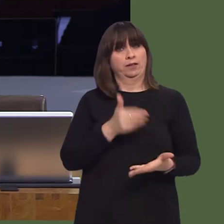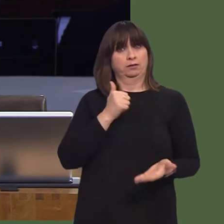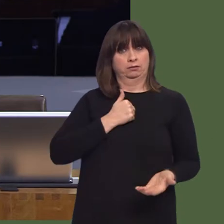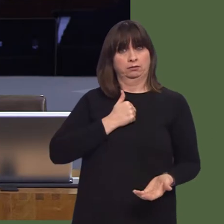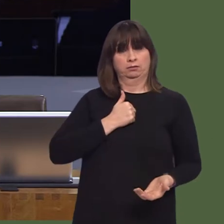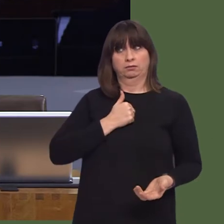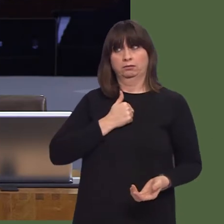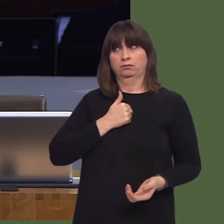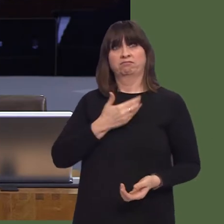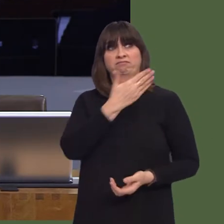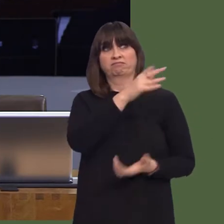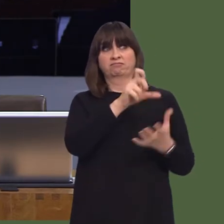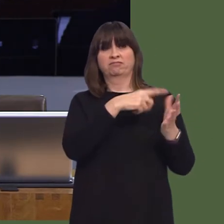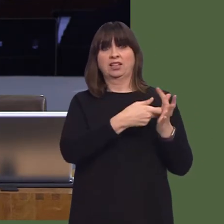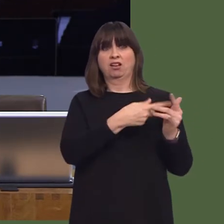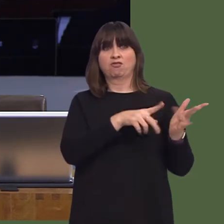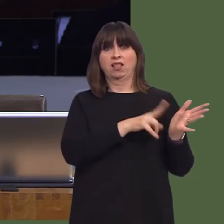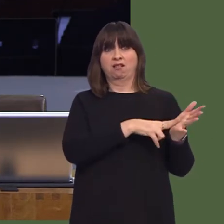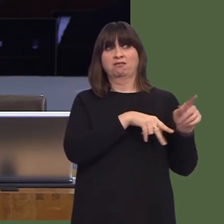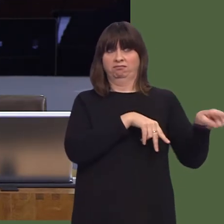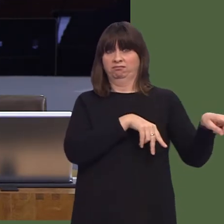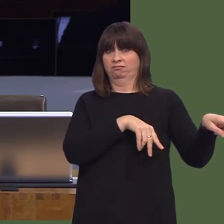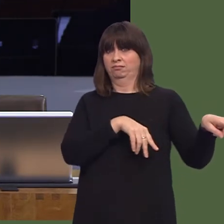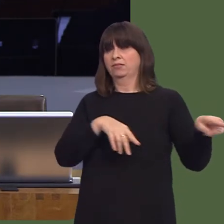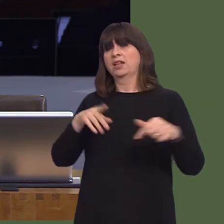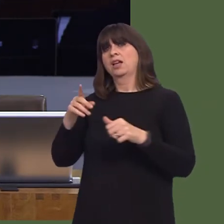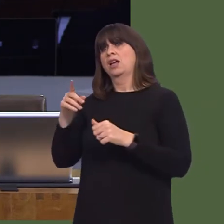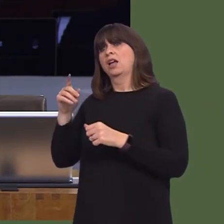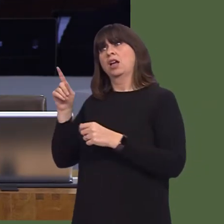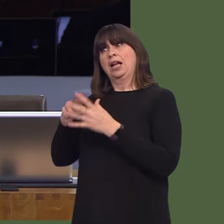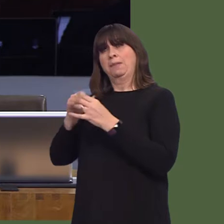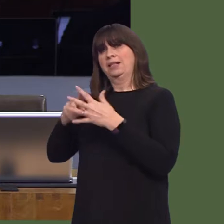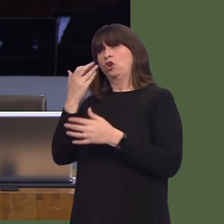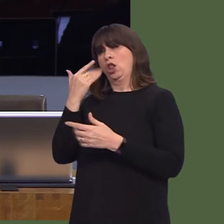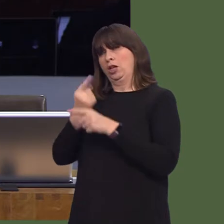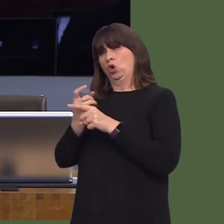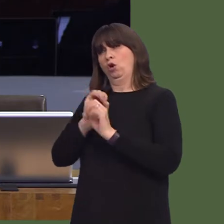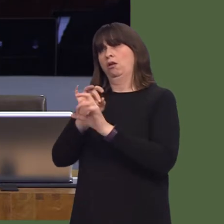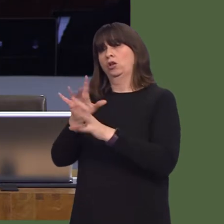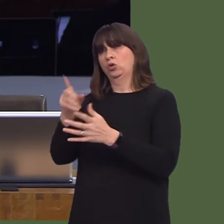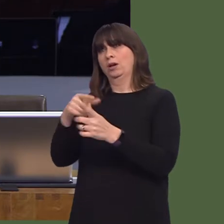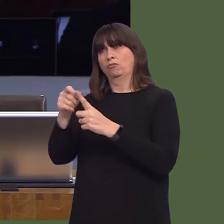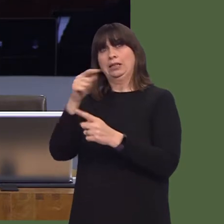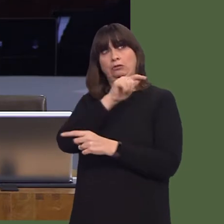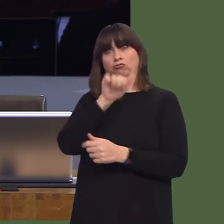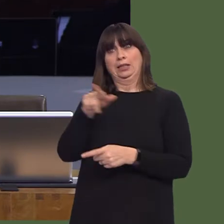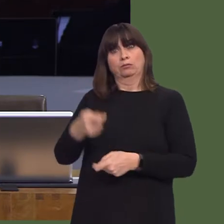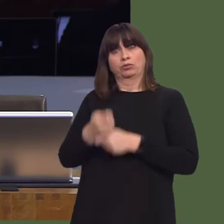As I've highlighted, over the 20 years, a Scottish worker is taking home £49 more in